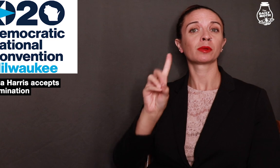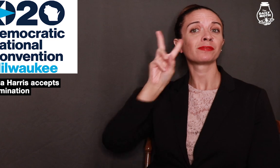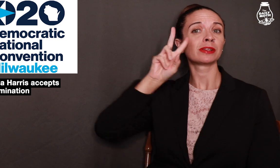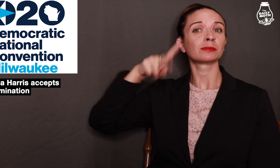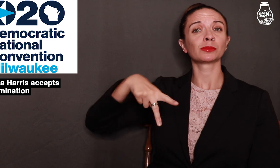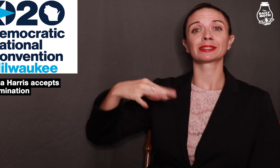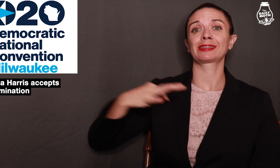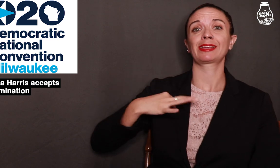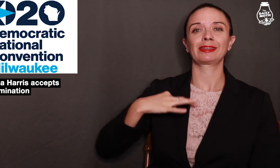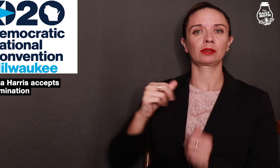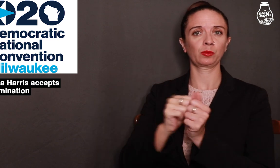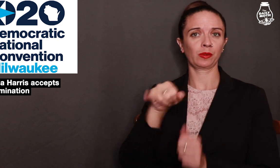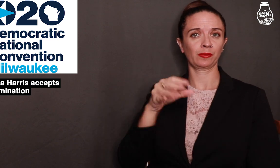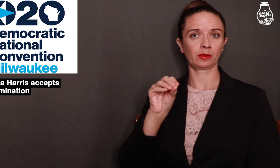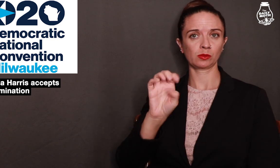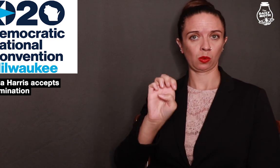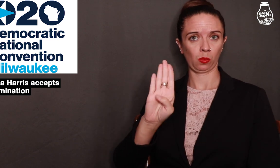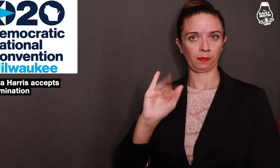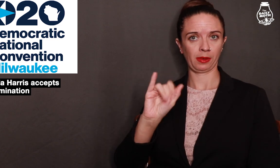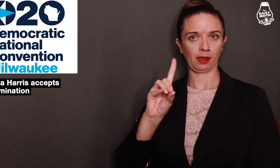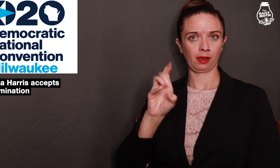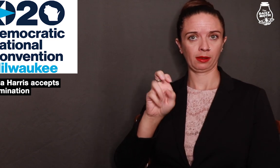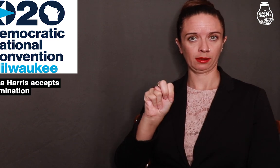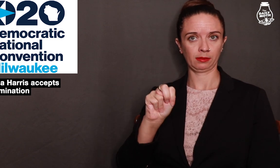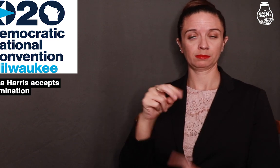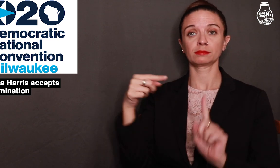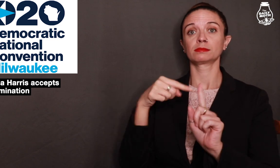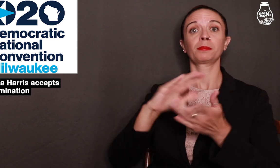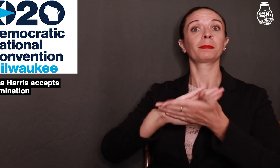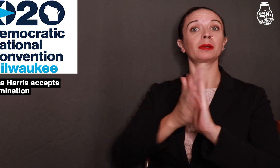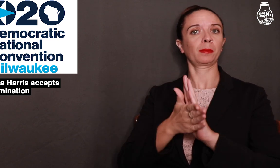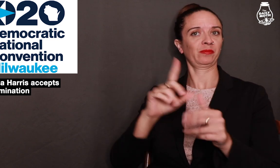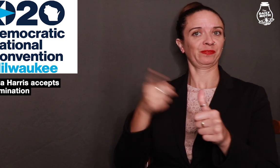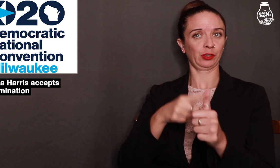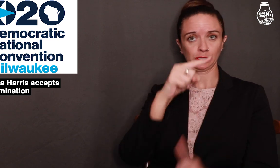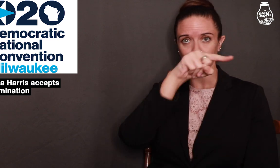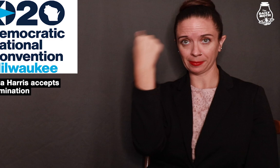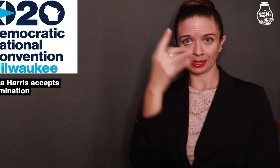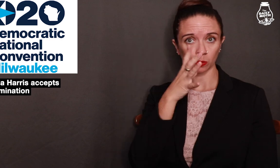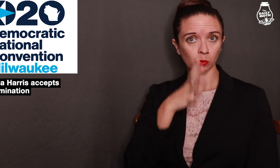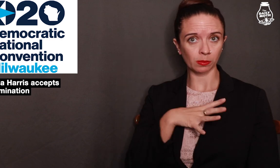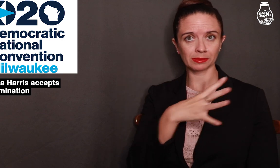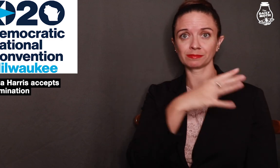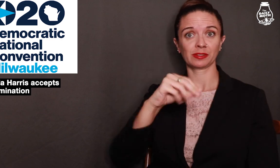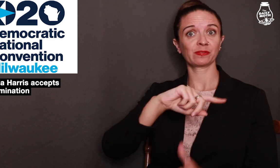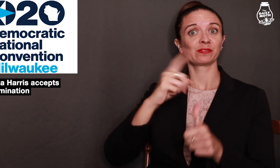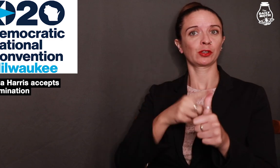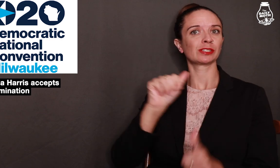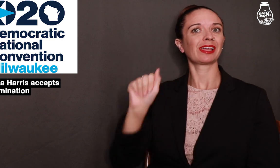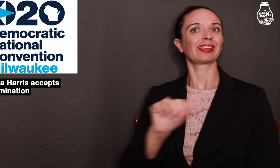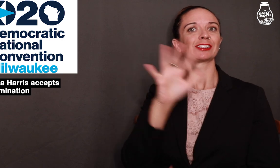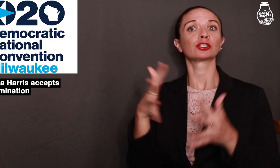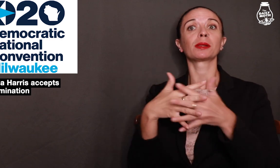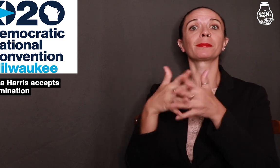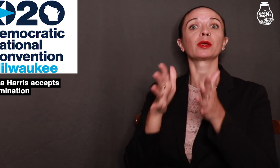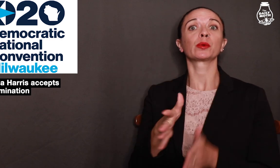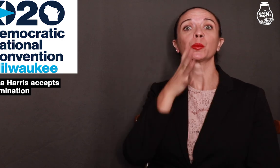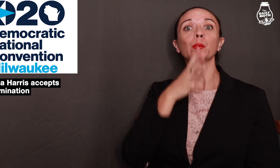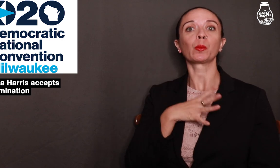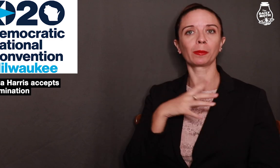the Democratic vice presidential candidate with Joe Biden. She became the first Black woman and first Asian American woman